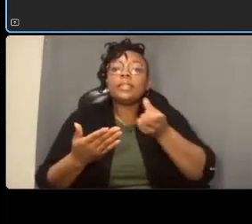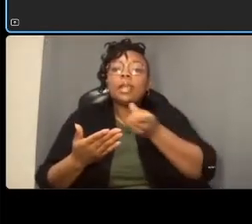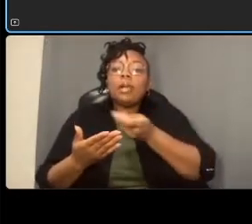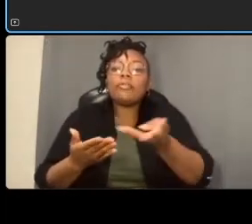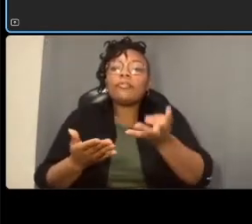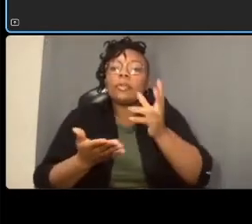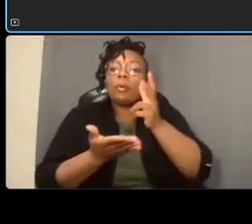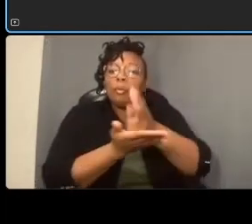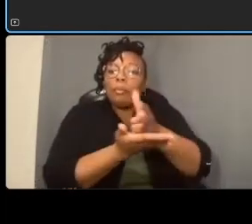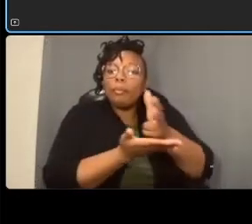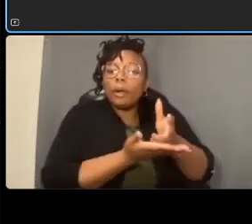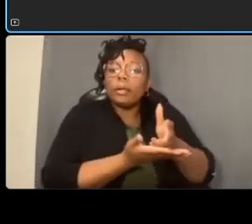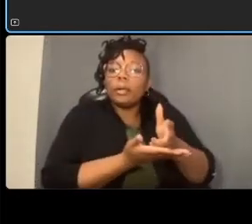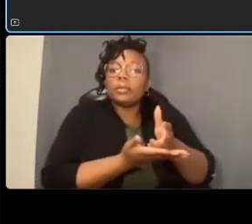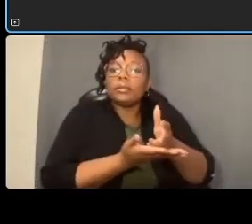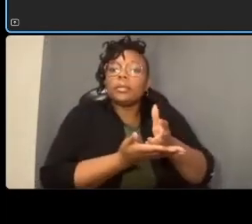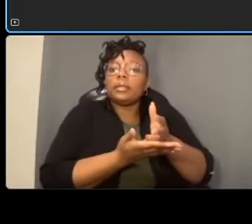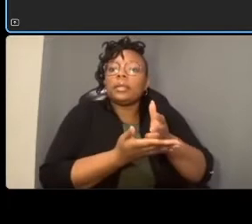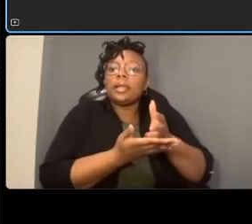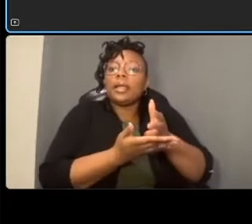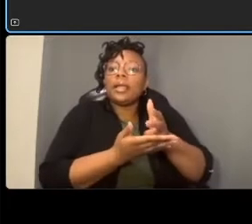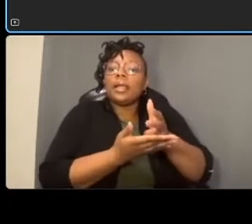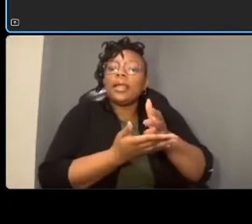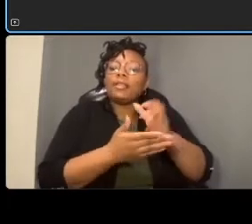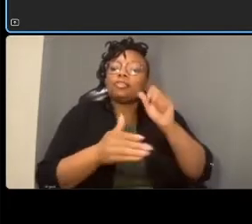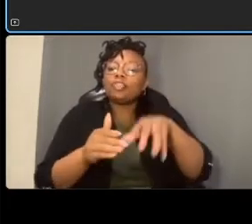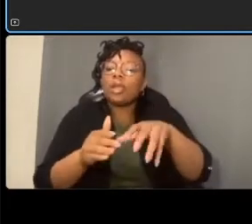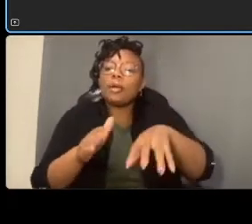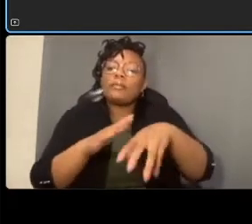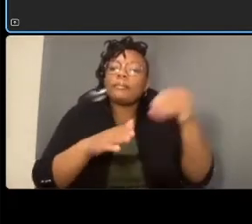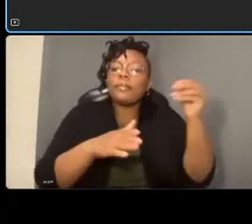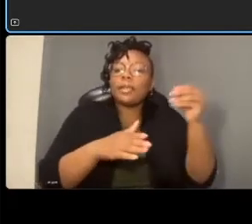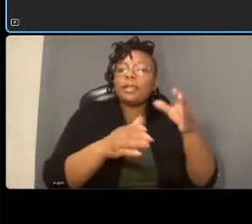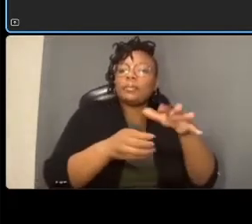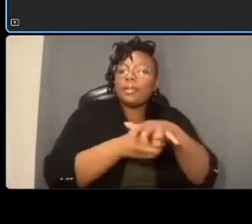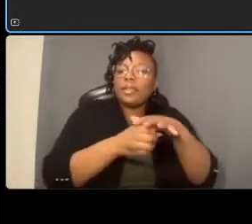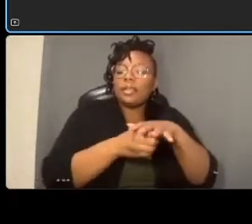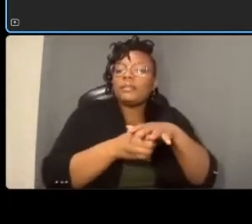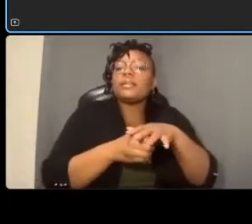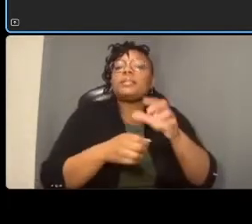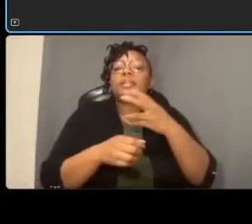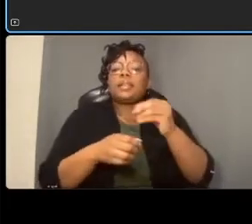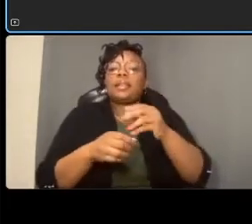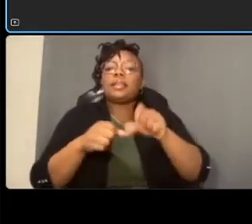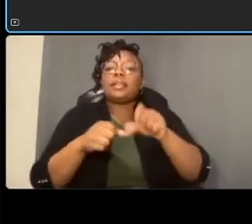the eastern curb and the bike lane next to that location will have a two and a half foot buffer